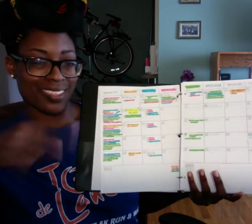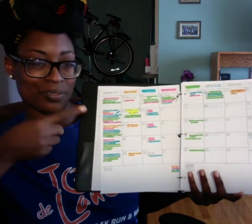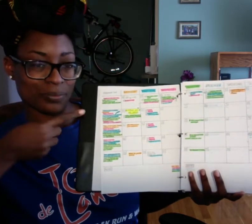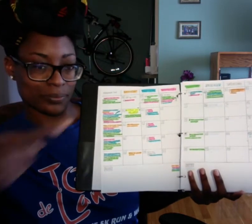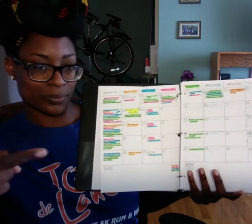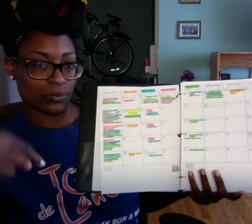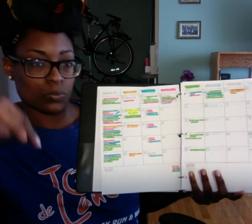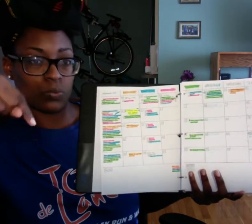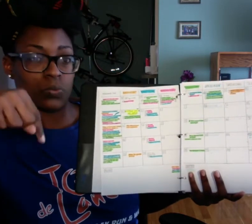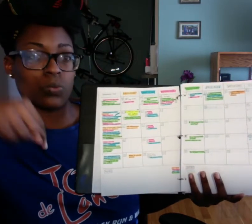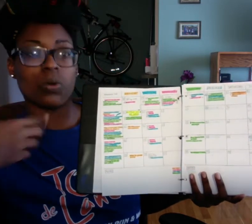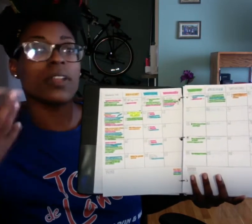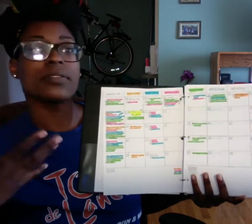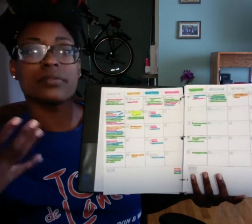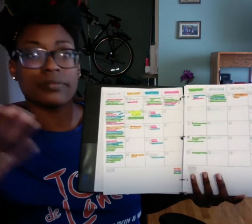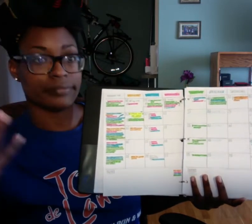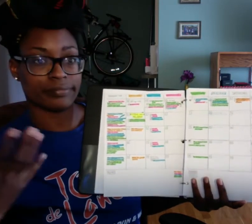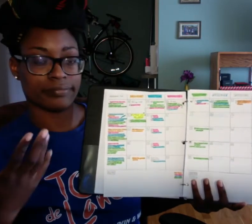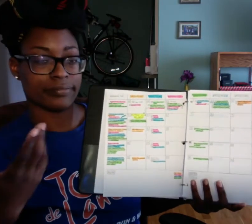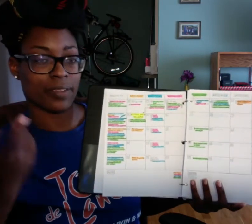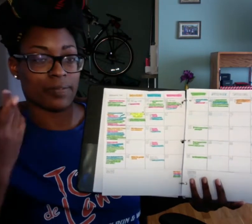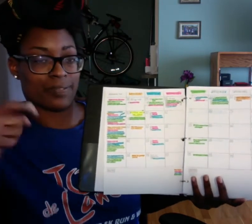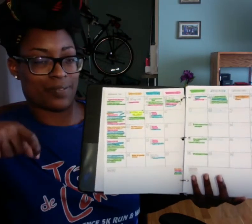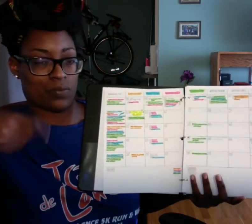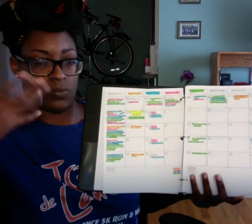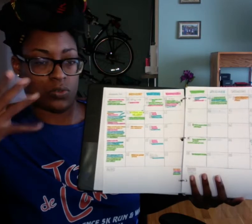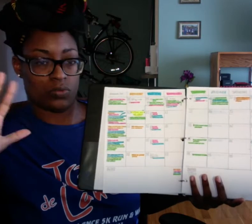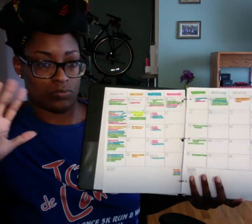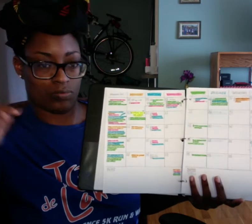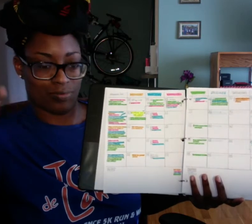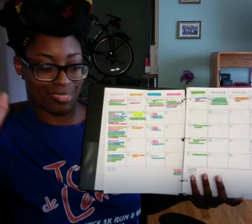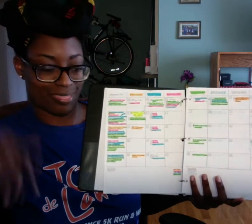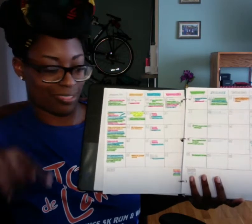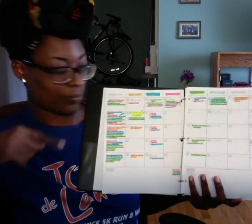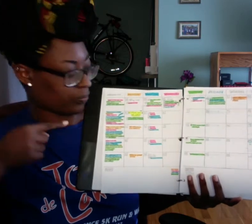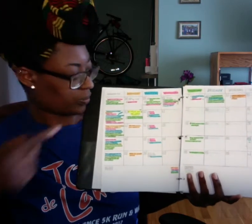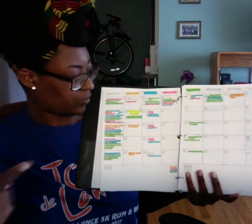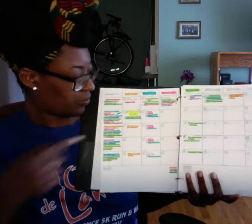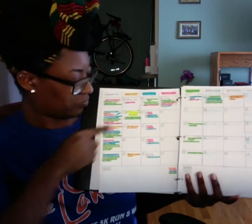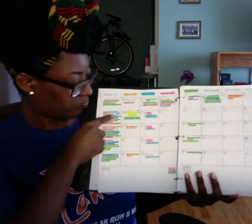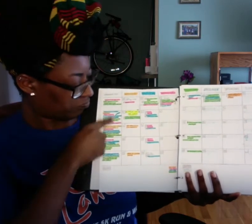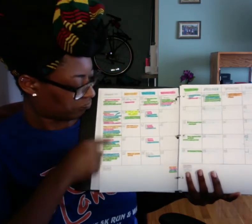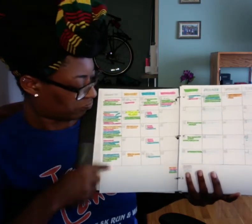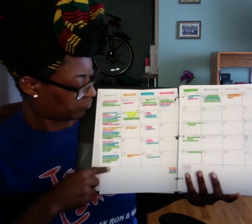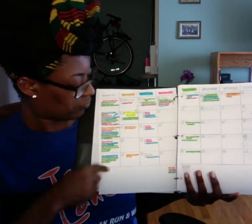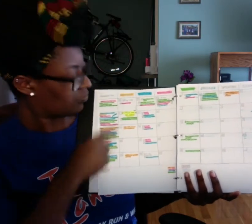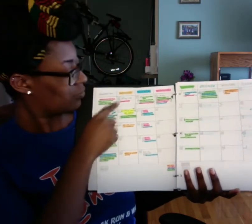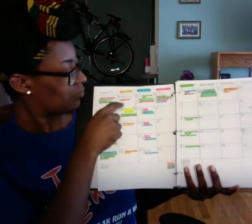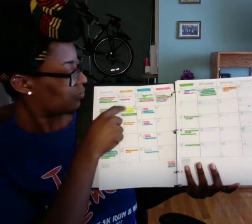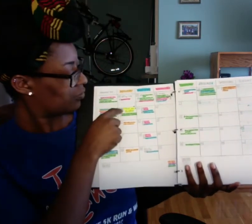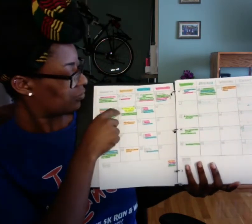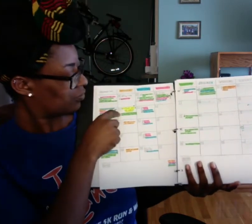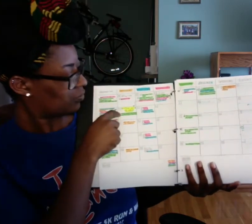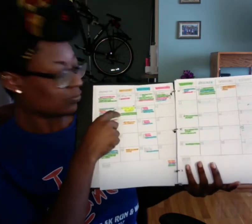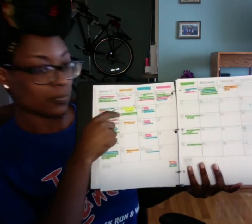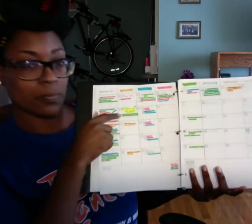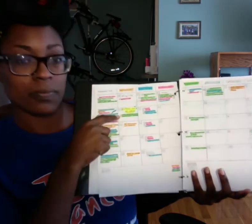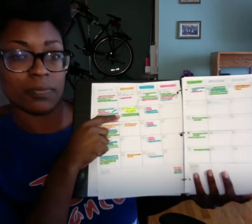due that week; what has to be finished before class that week and I inserted that here.